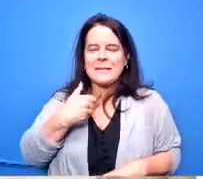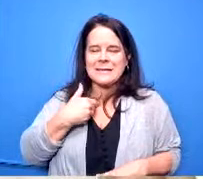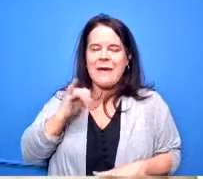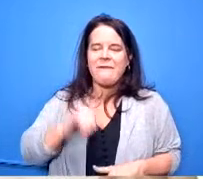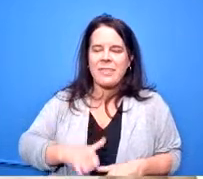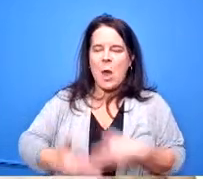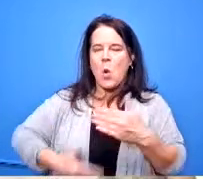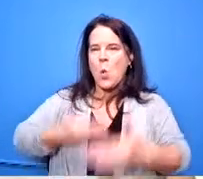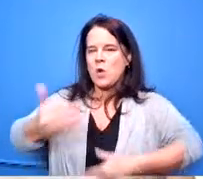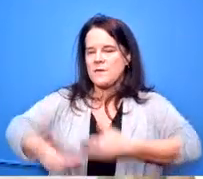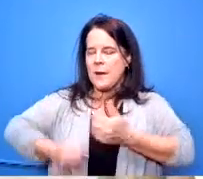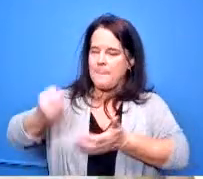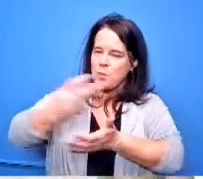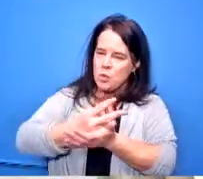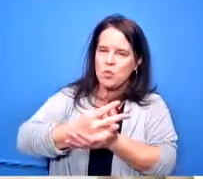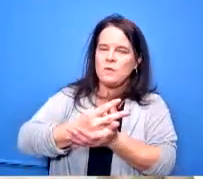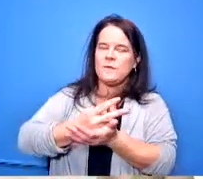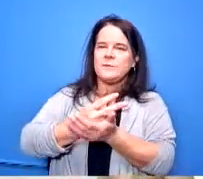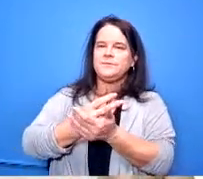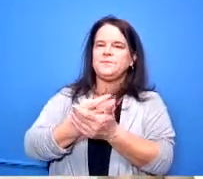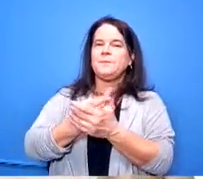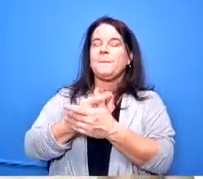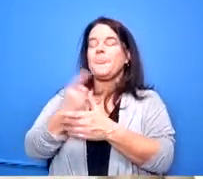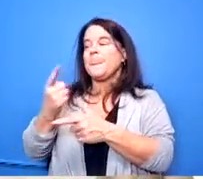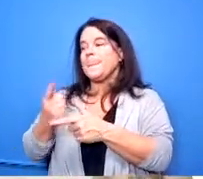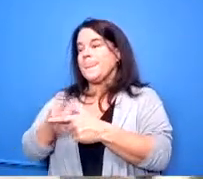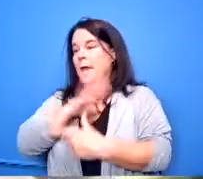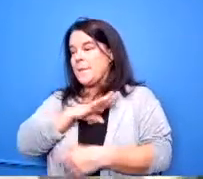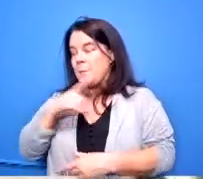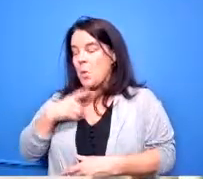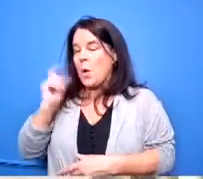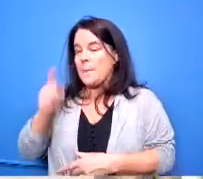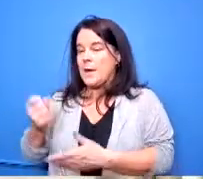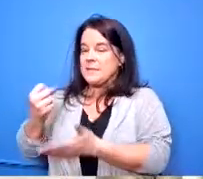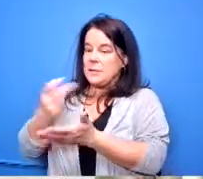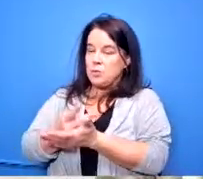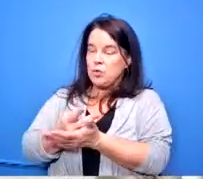of education and then the board of education has to approve any materials that you purchase or that